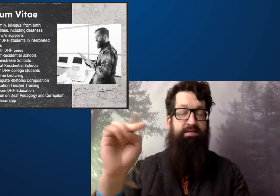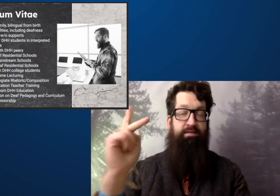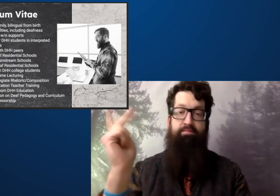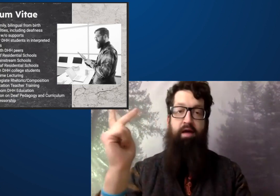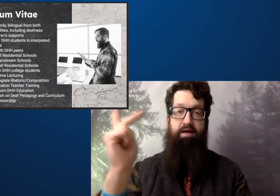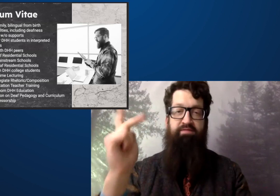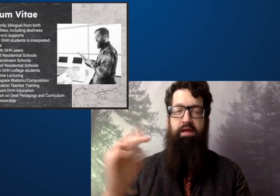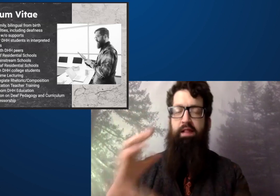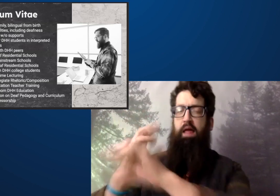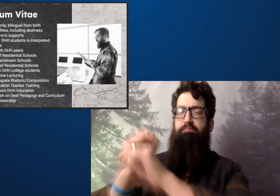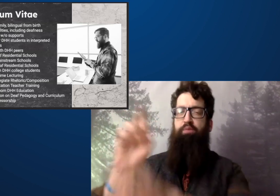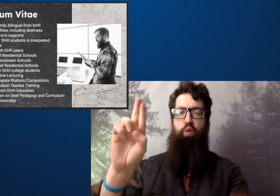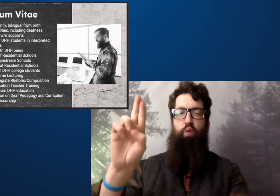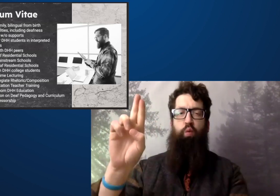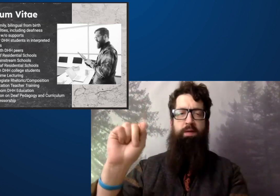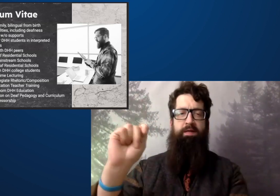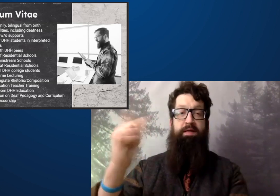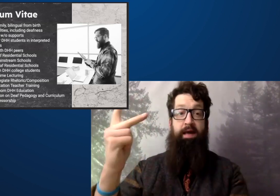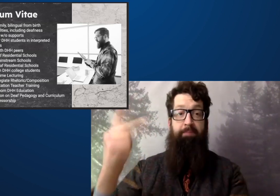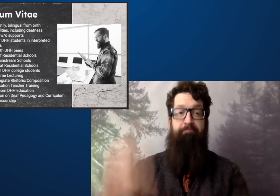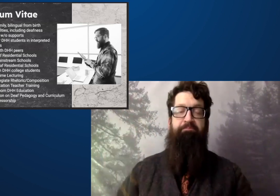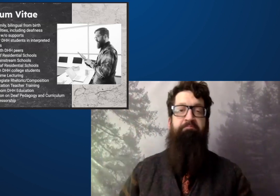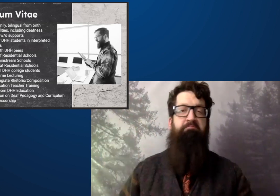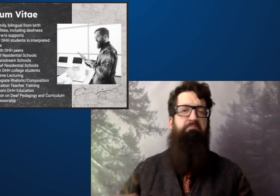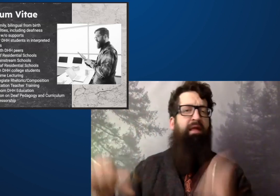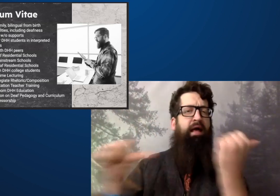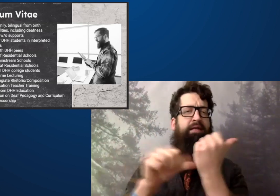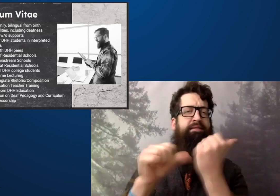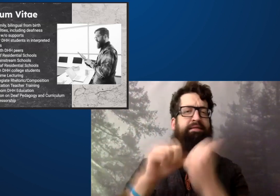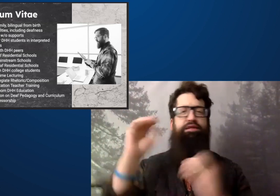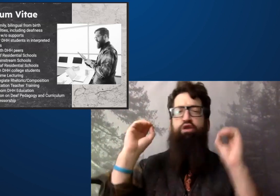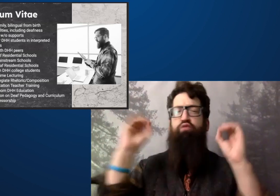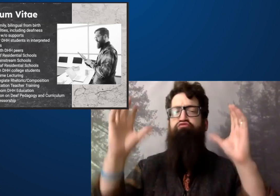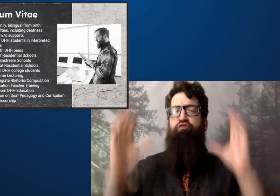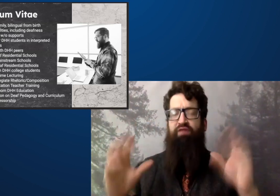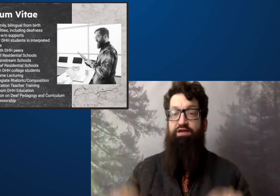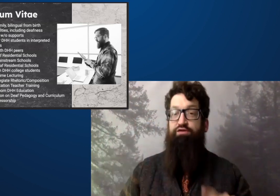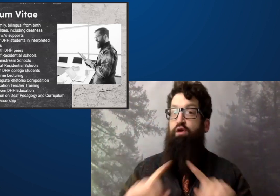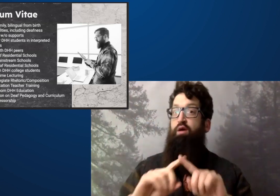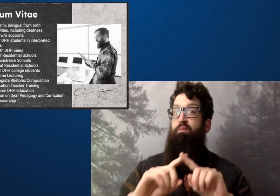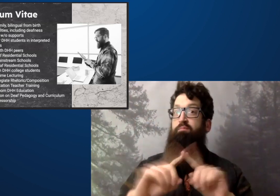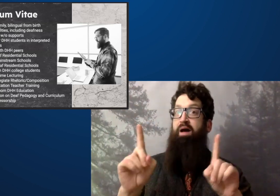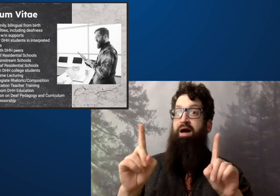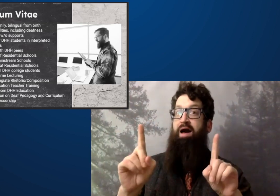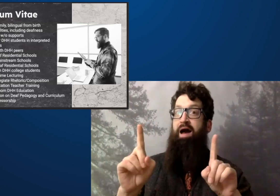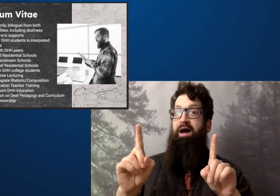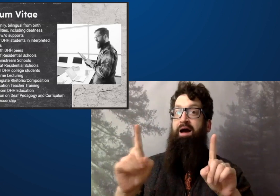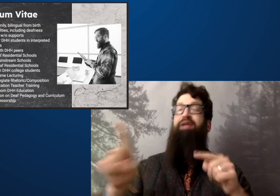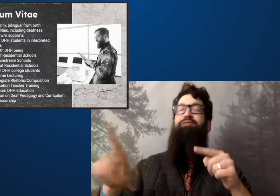Today I'm representing the University of Tennessee. I'm located in Knoxville. I'm an assistant professor here.